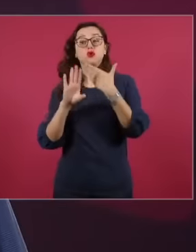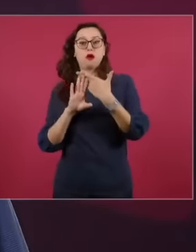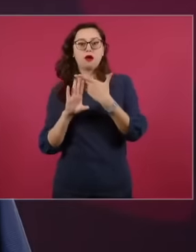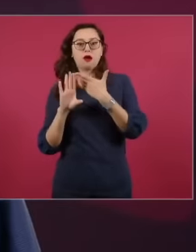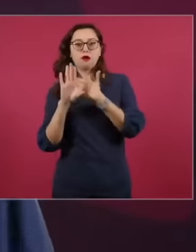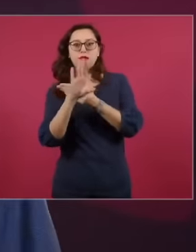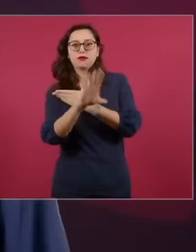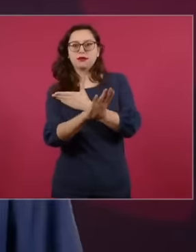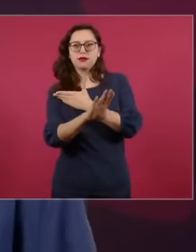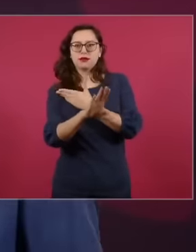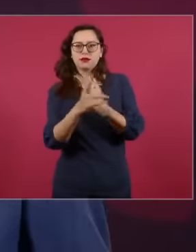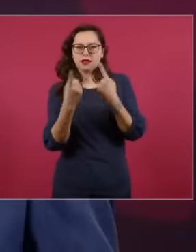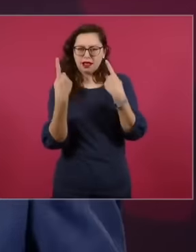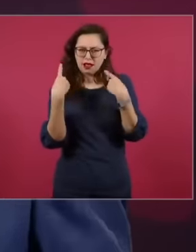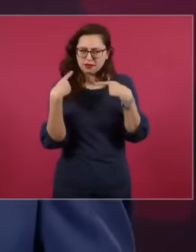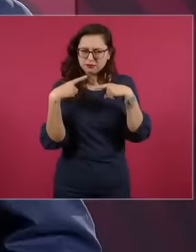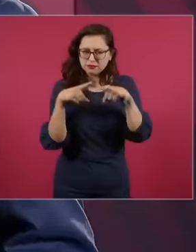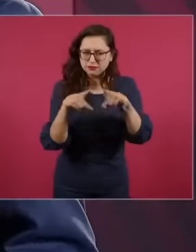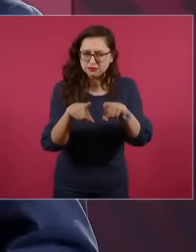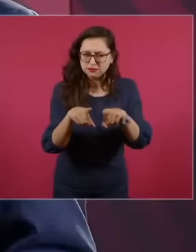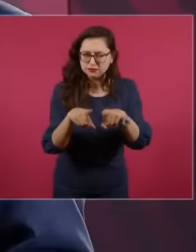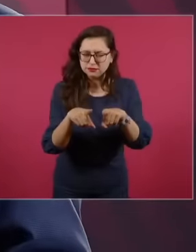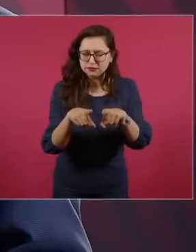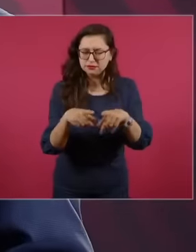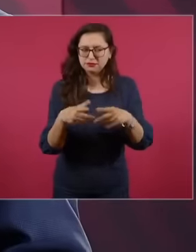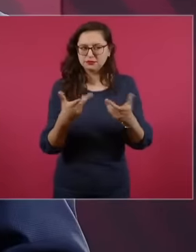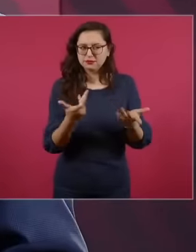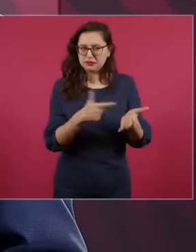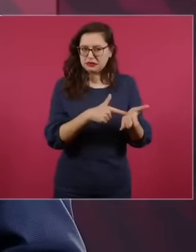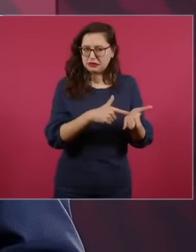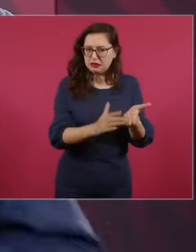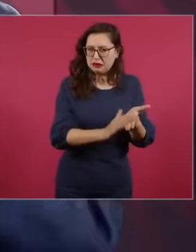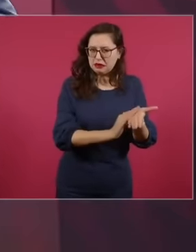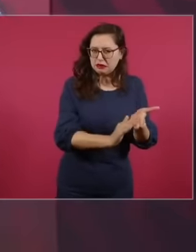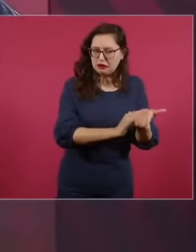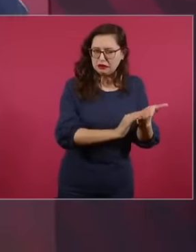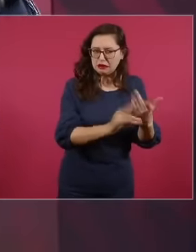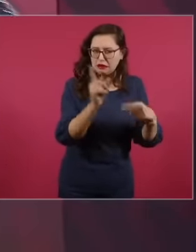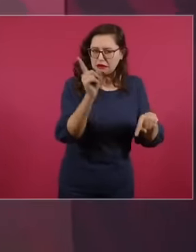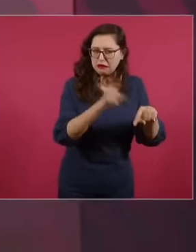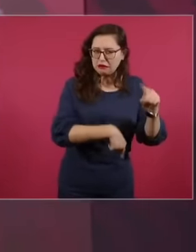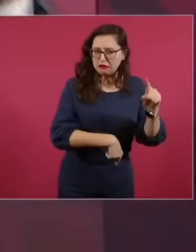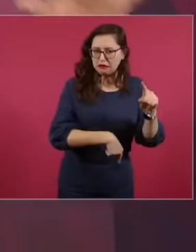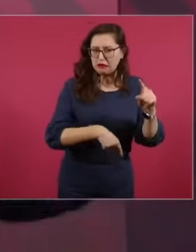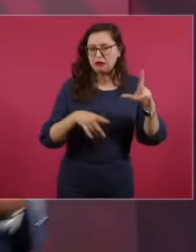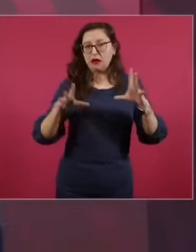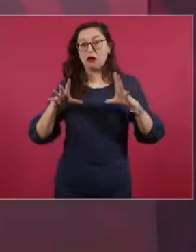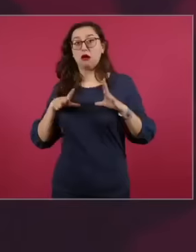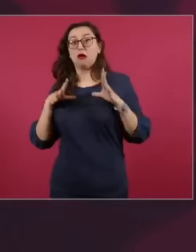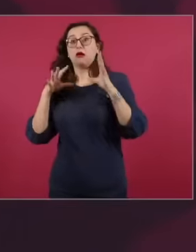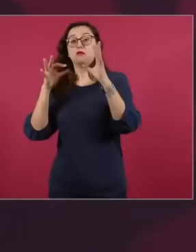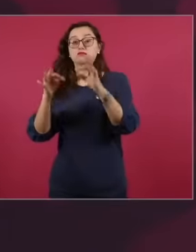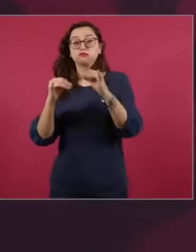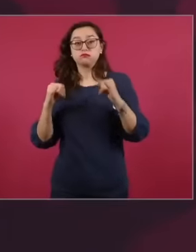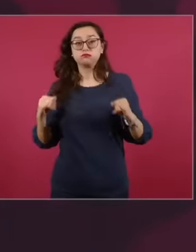of these autonomous bodies that served only as a